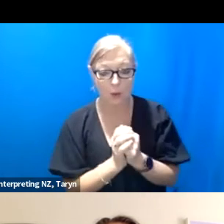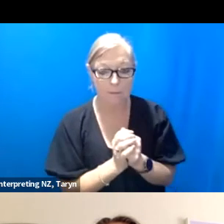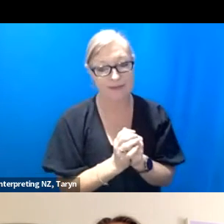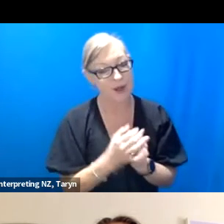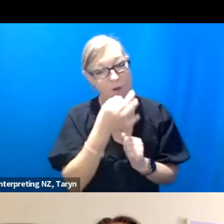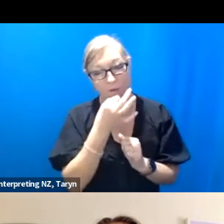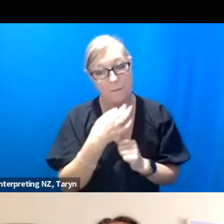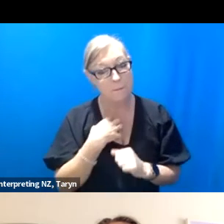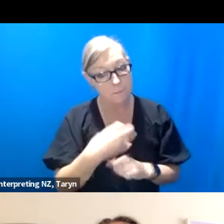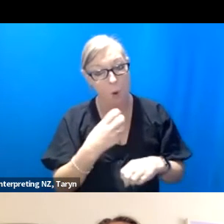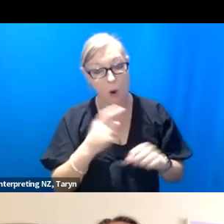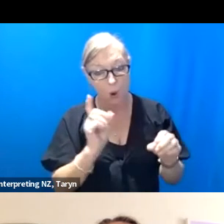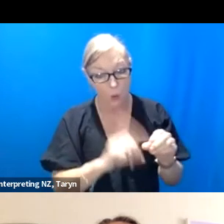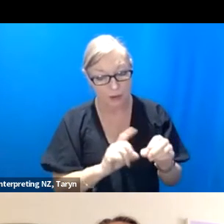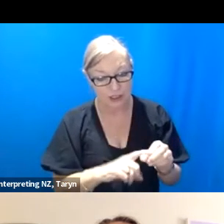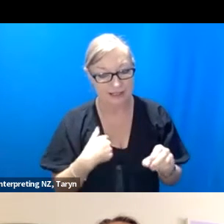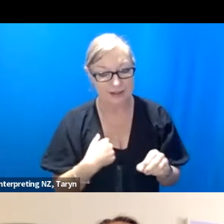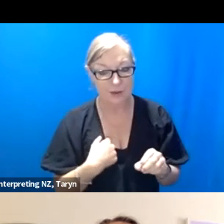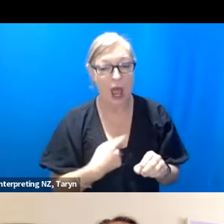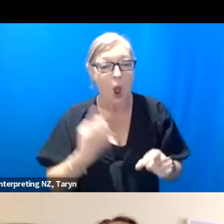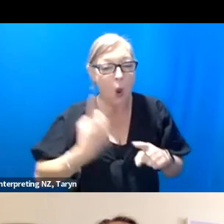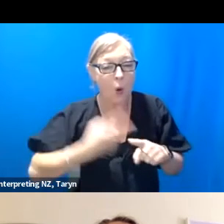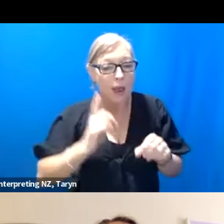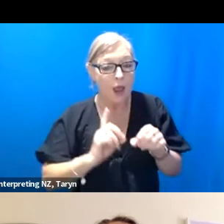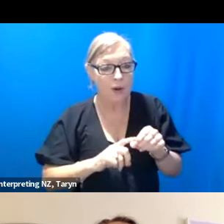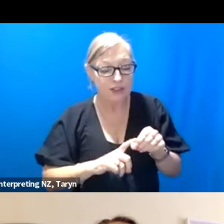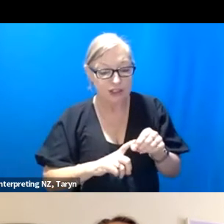questions. I just want to throw a really, really quick one to you which is, what's next?